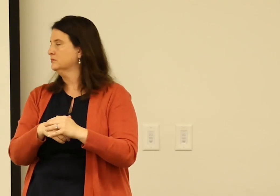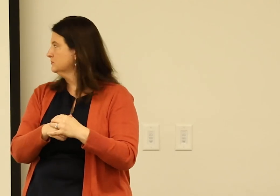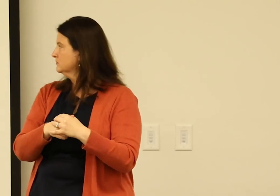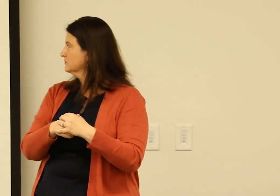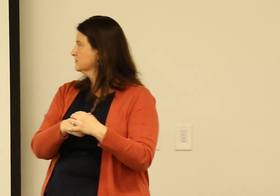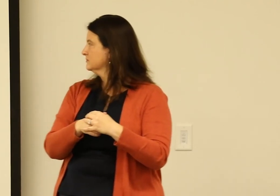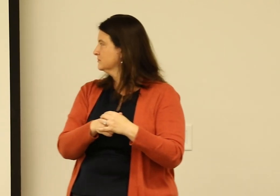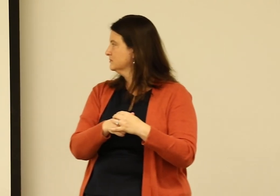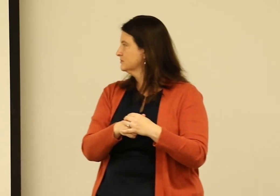It's not possible.